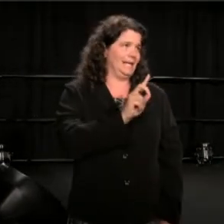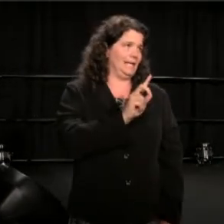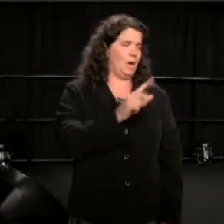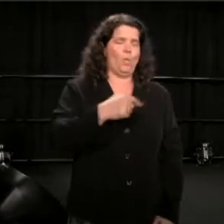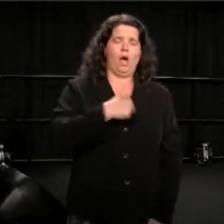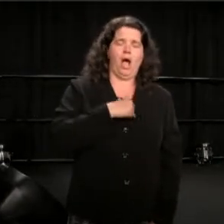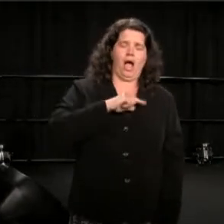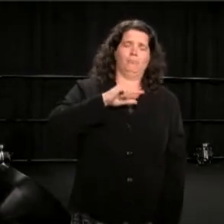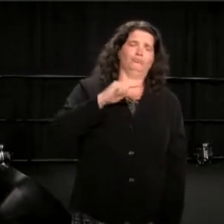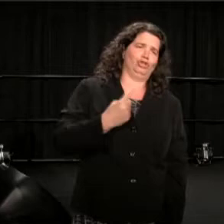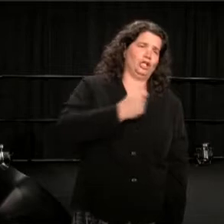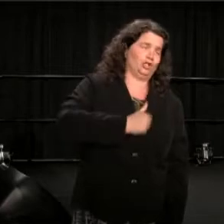So when I'm like that, I'm her.